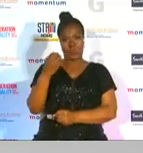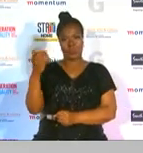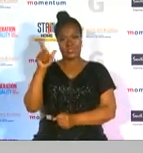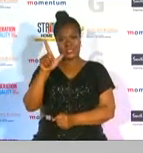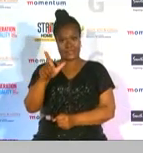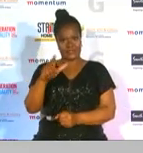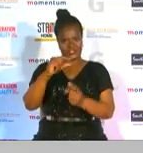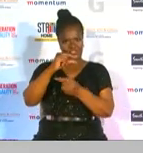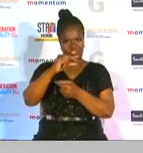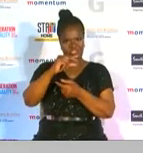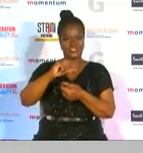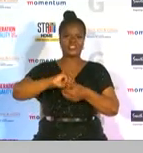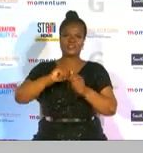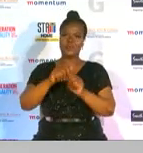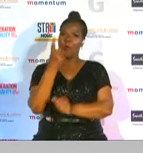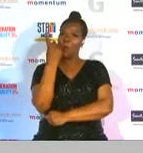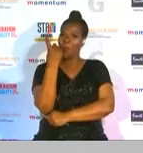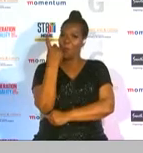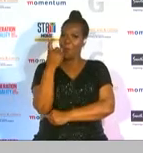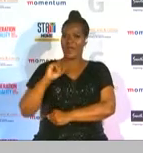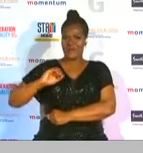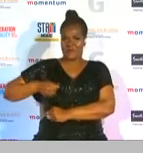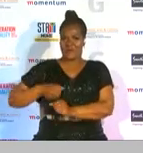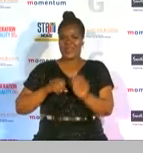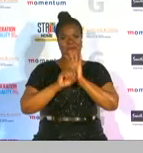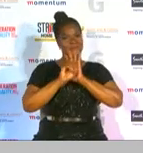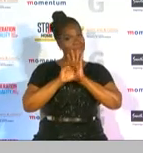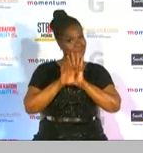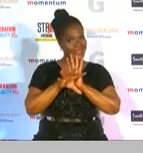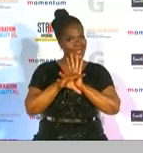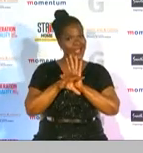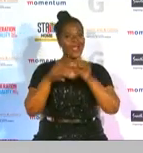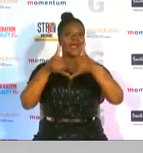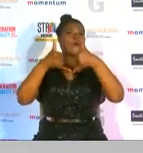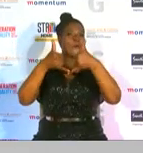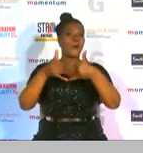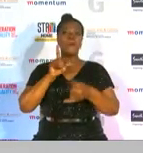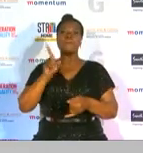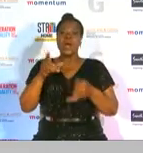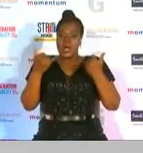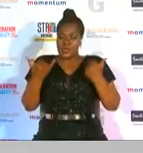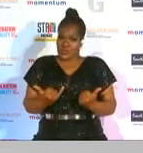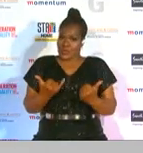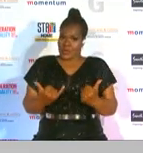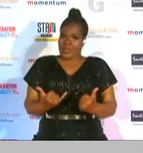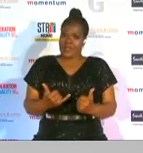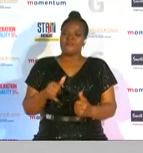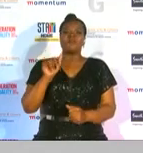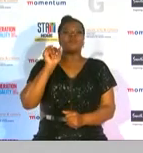one woman in media award and today we proudly present awards across five